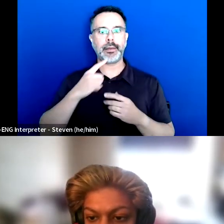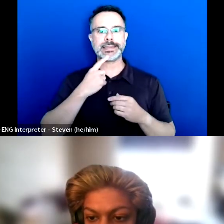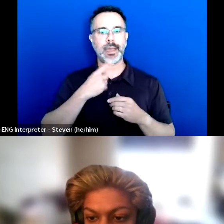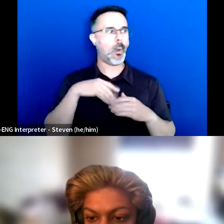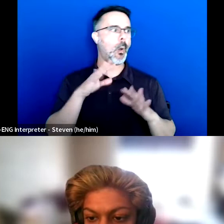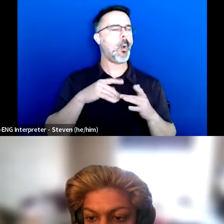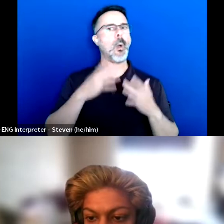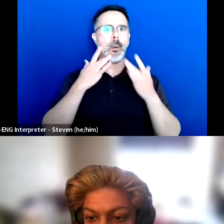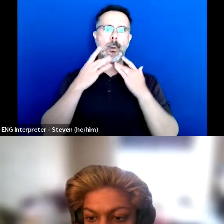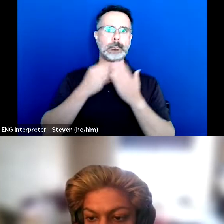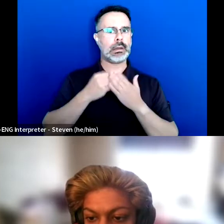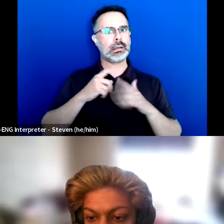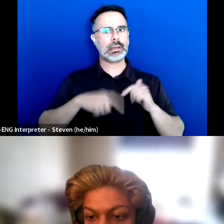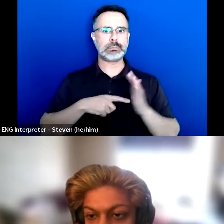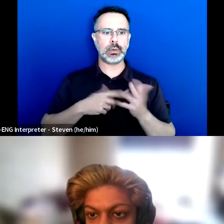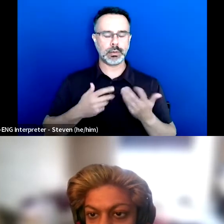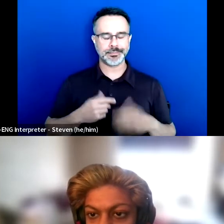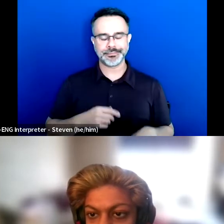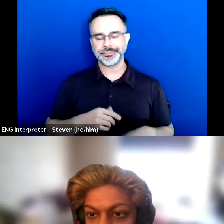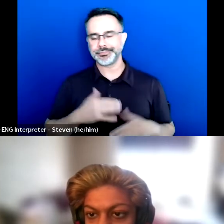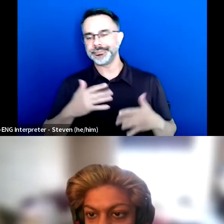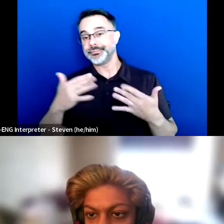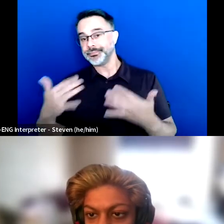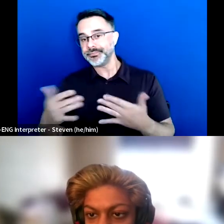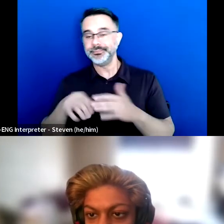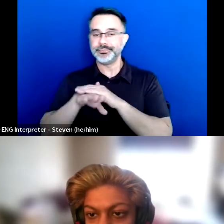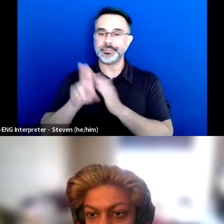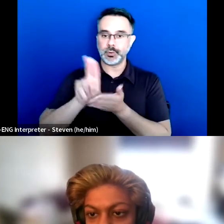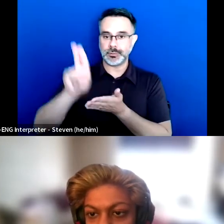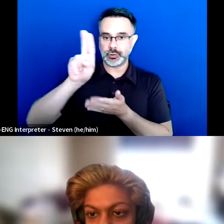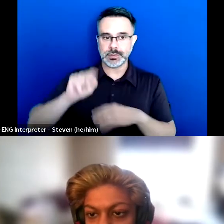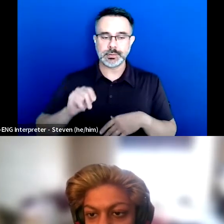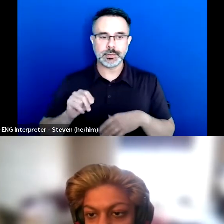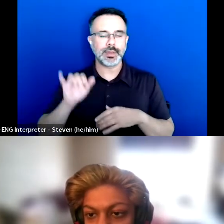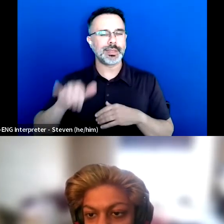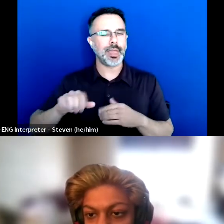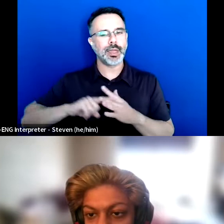And then as I kind of came into university this is when I kind of started to become more